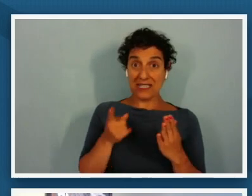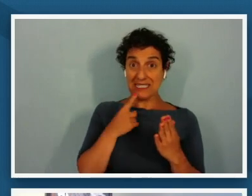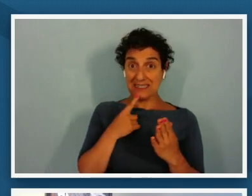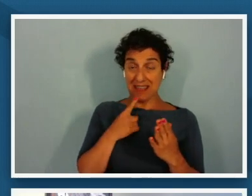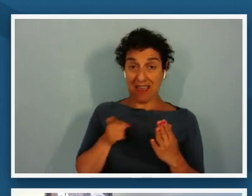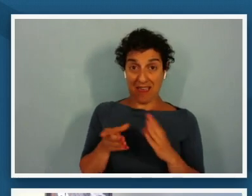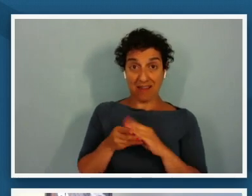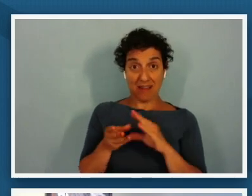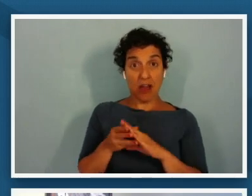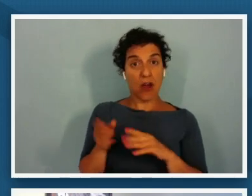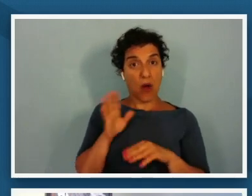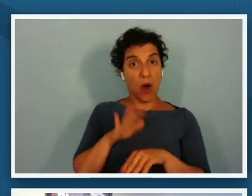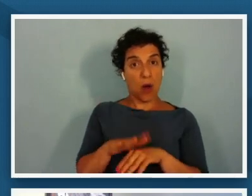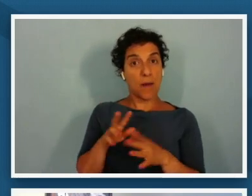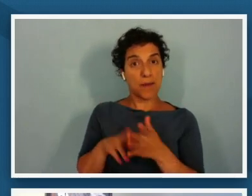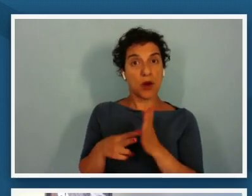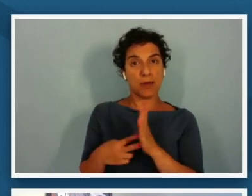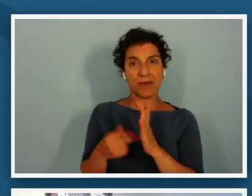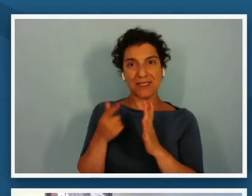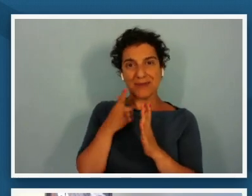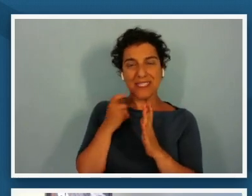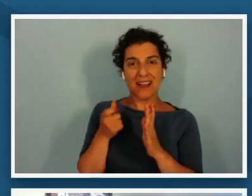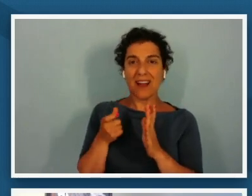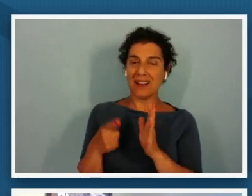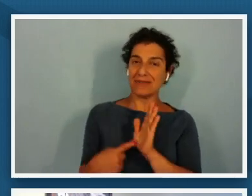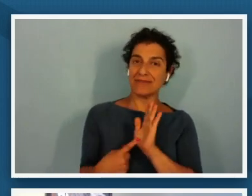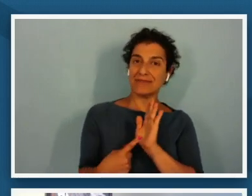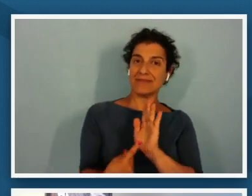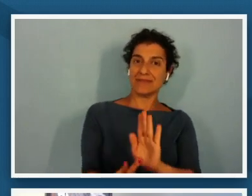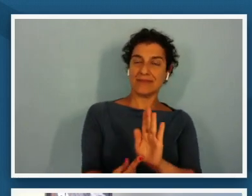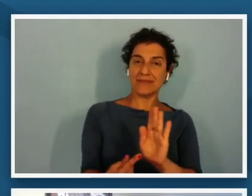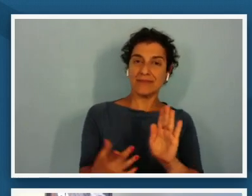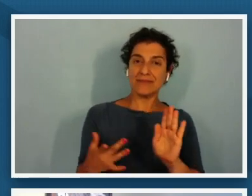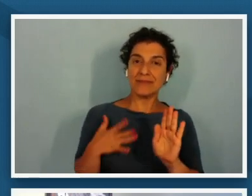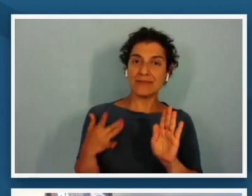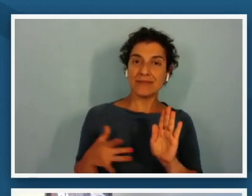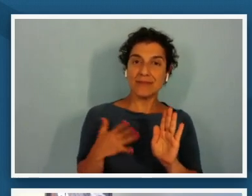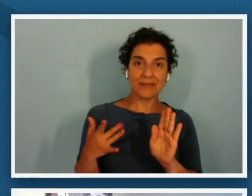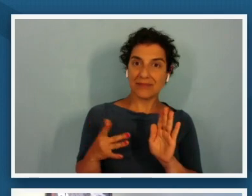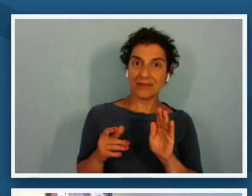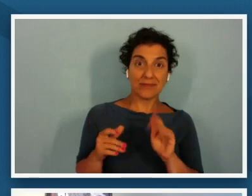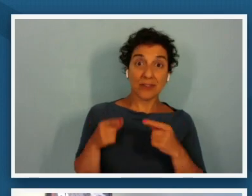on purpose because it's meant to evoke